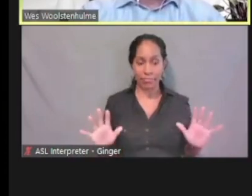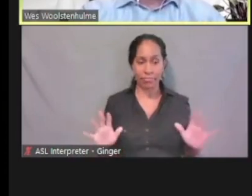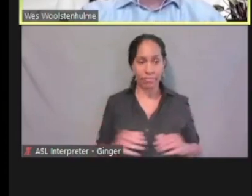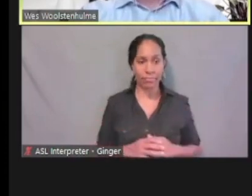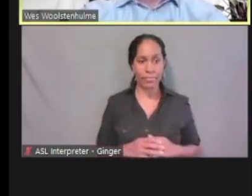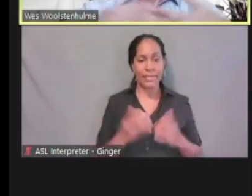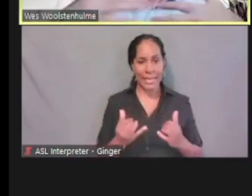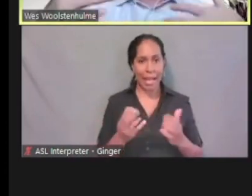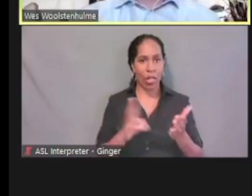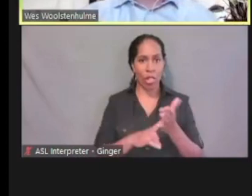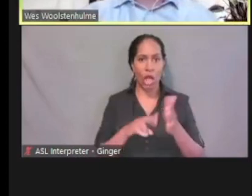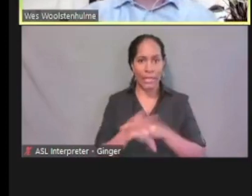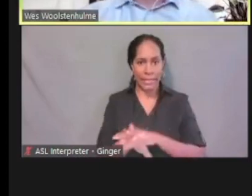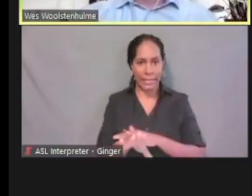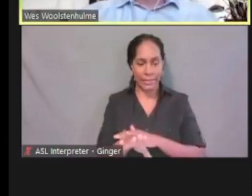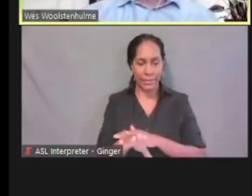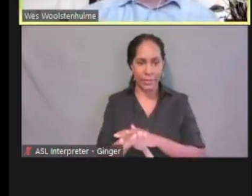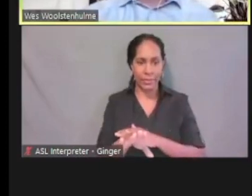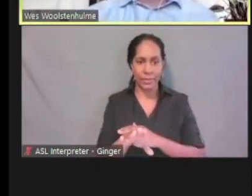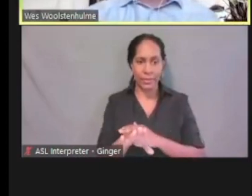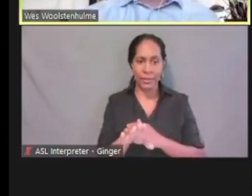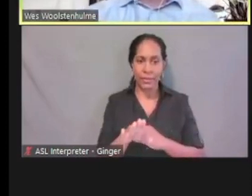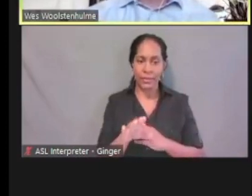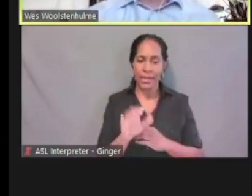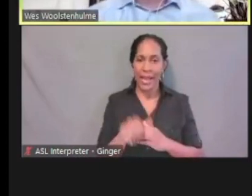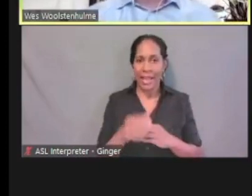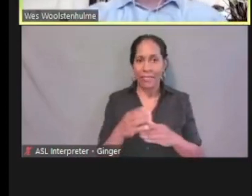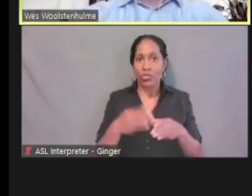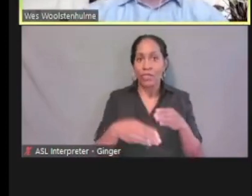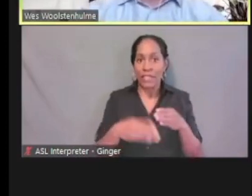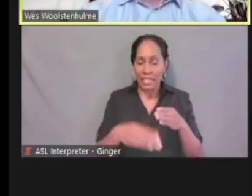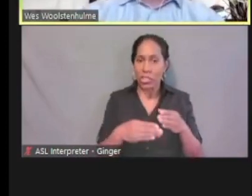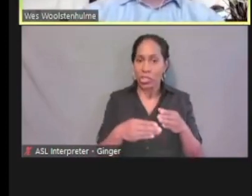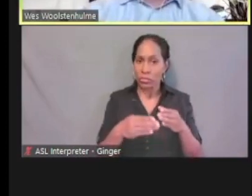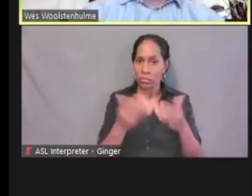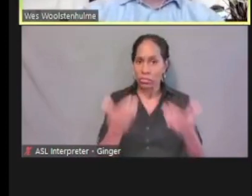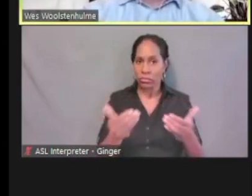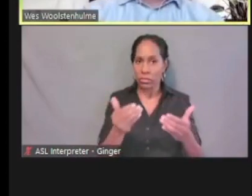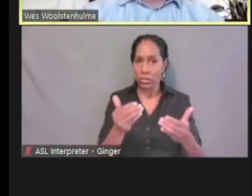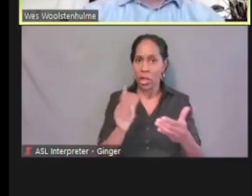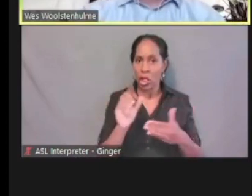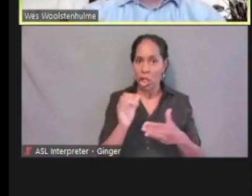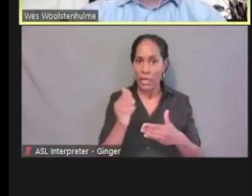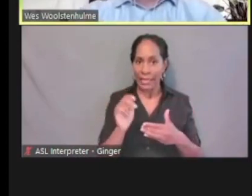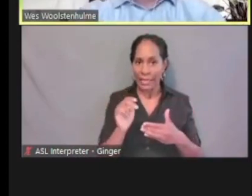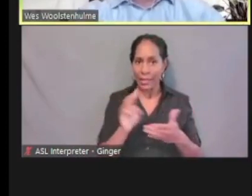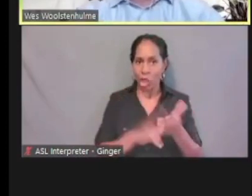I have to finish that login to NCID to make that account active.